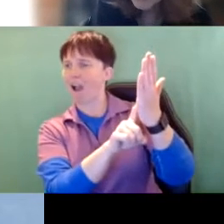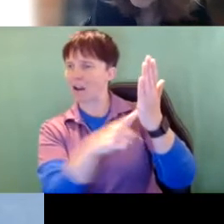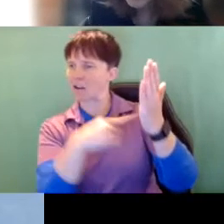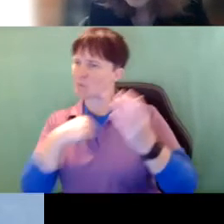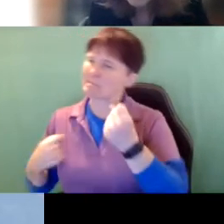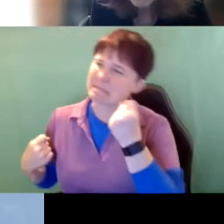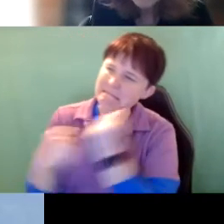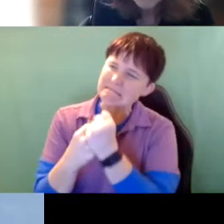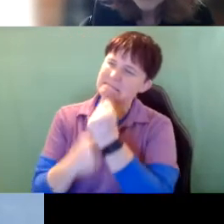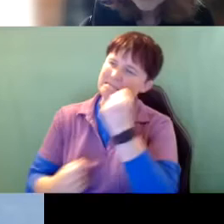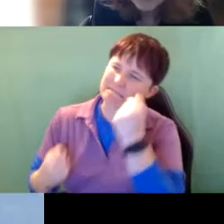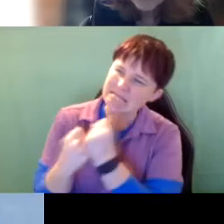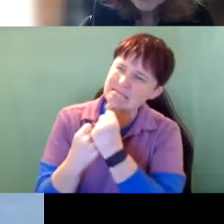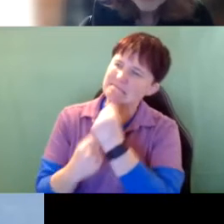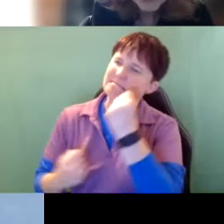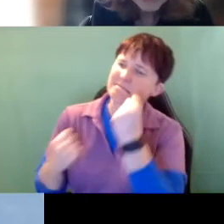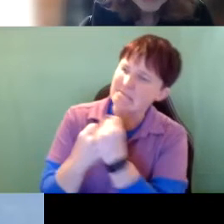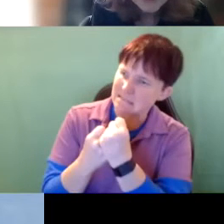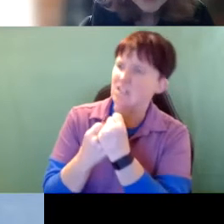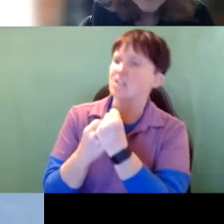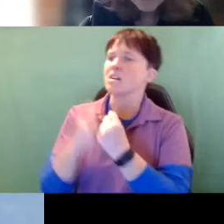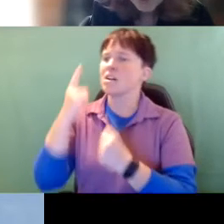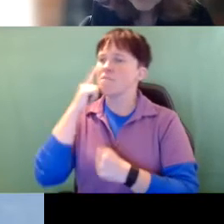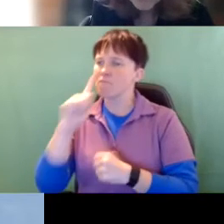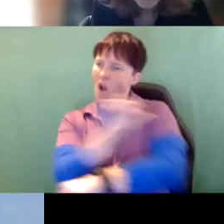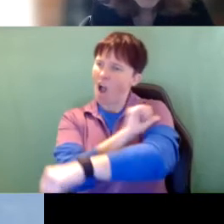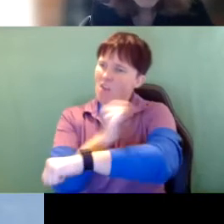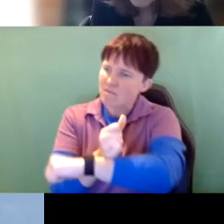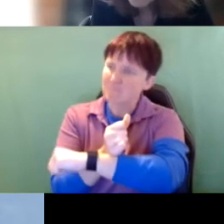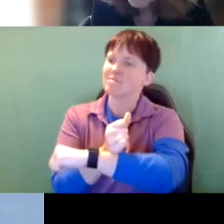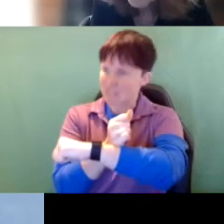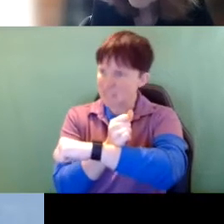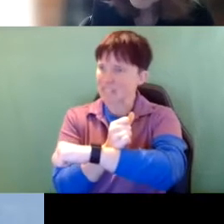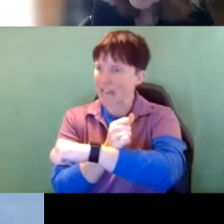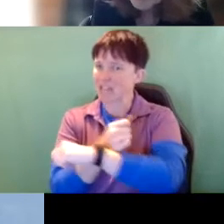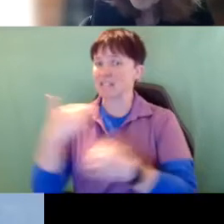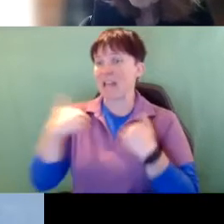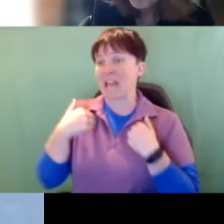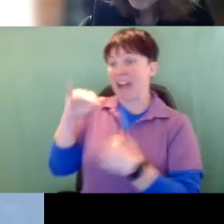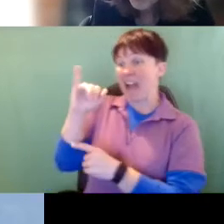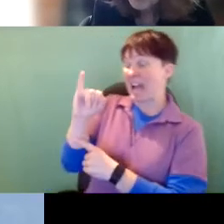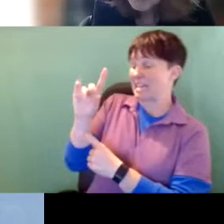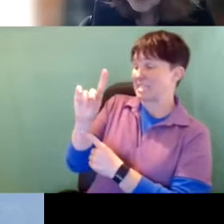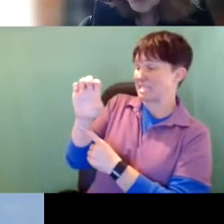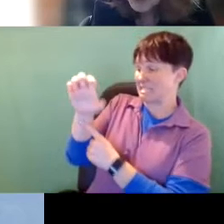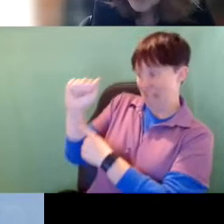advocating strongly to authorization The problem is that IDEA doesn't come up with reauthorization